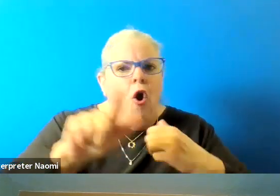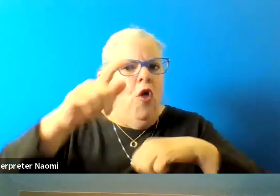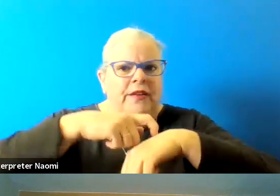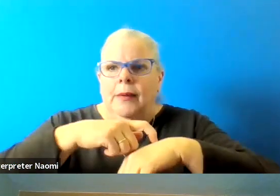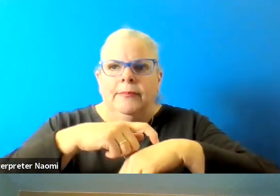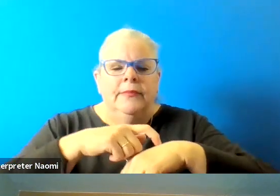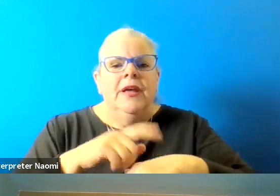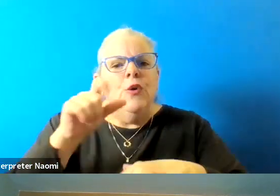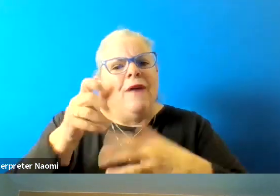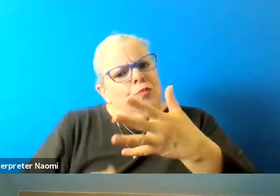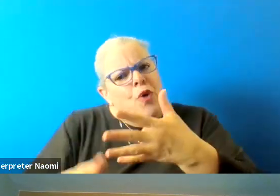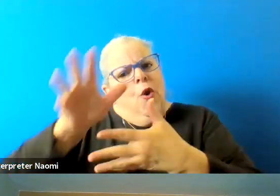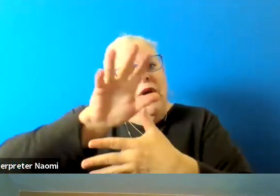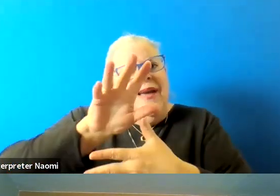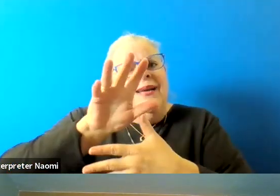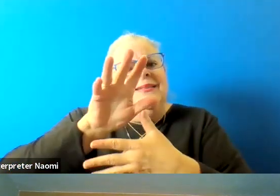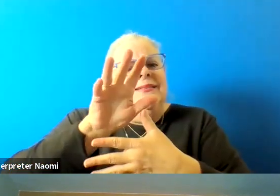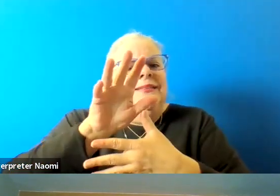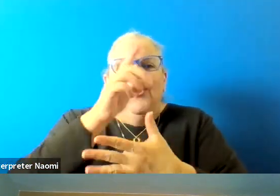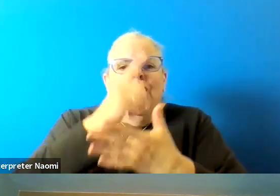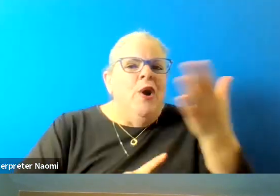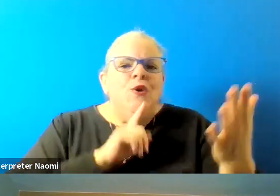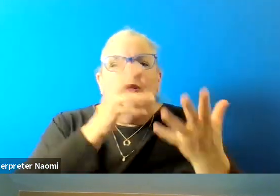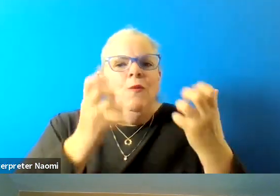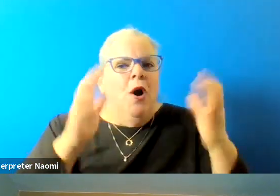to prioritize what you really want to focus on.